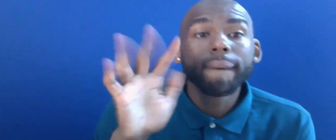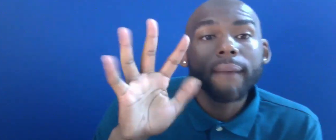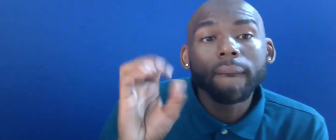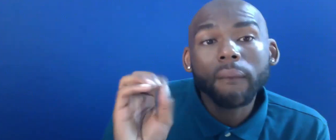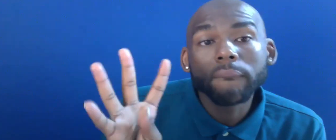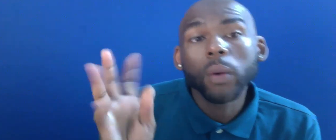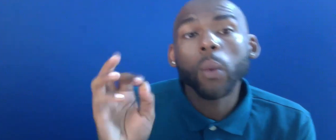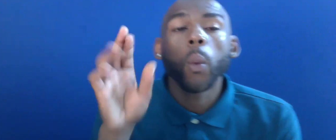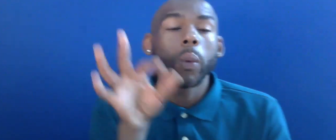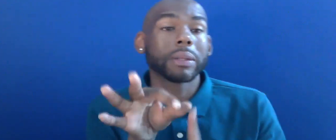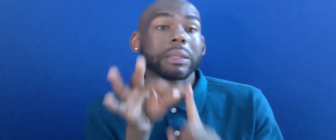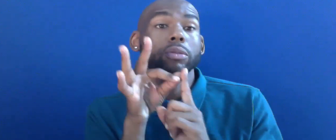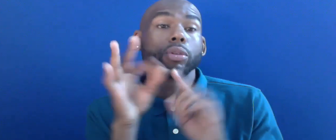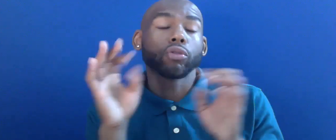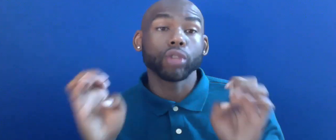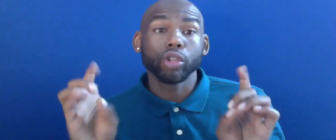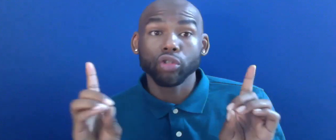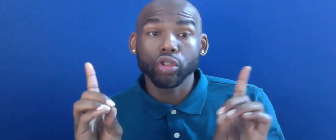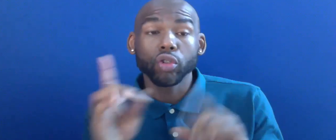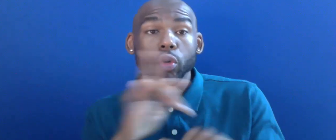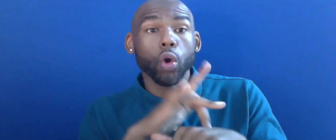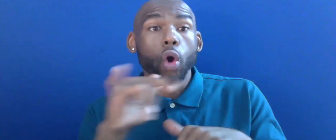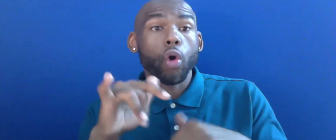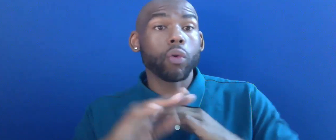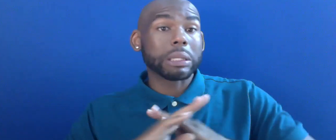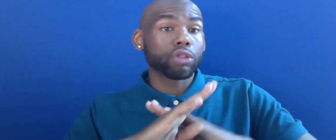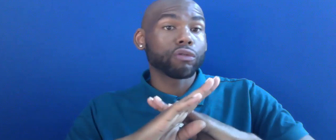SPECIAL EDUCATION OR EARLY INTERVENTION SERVICES, BUT TO